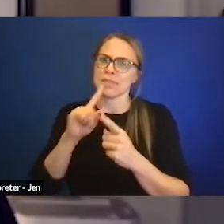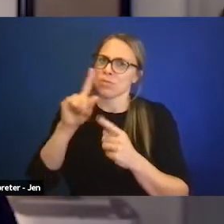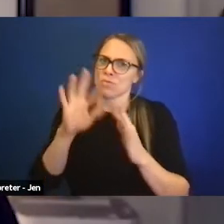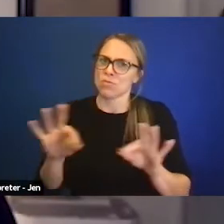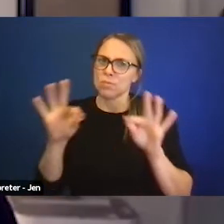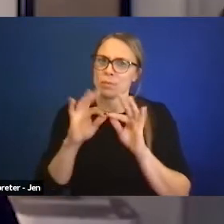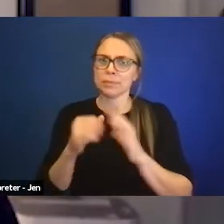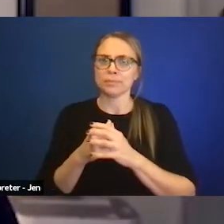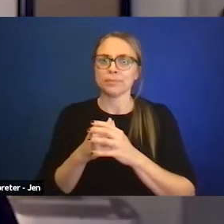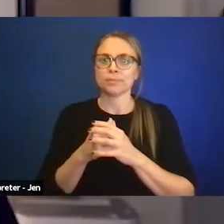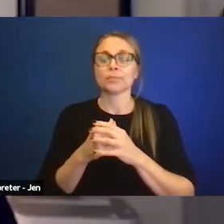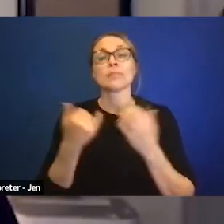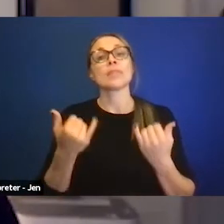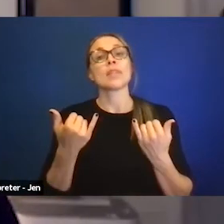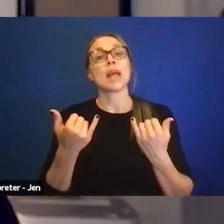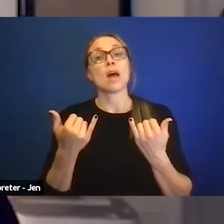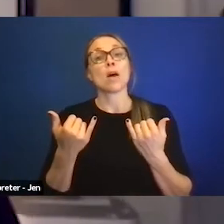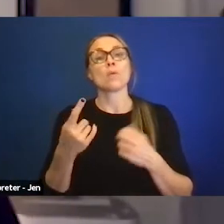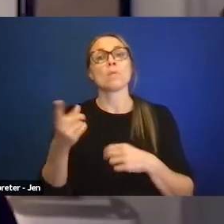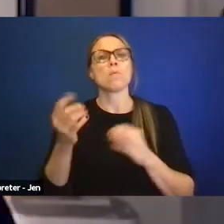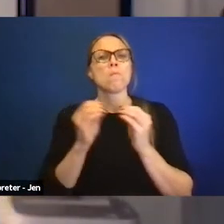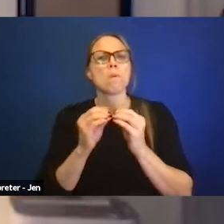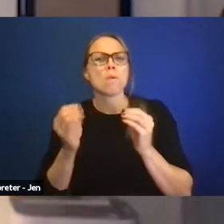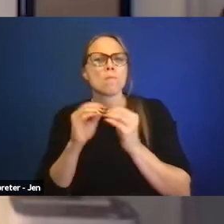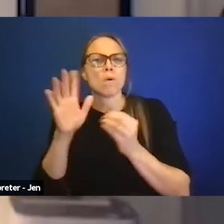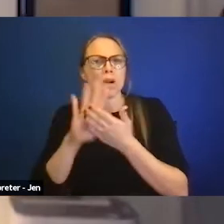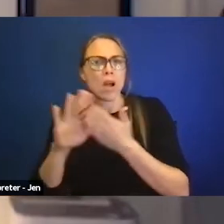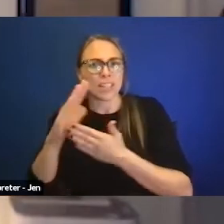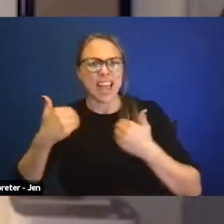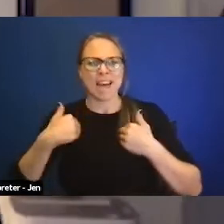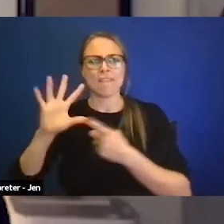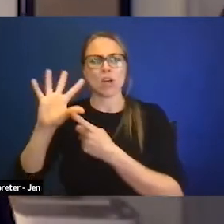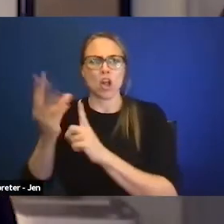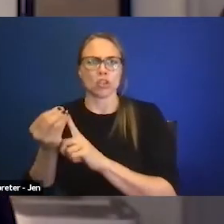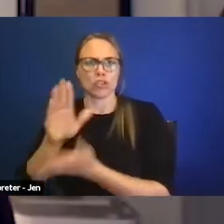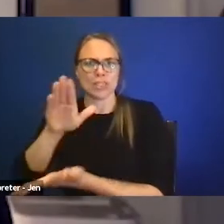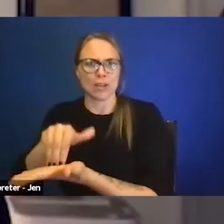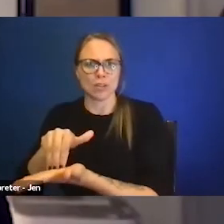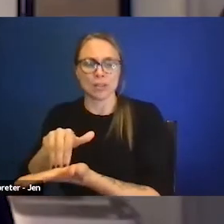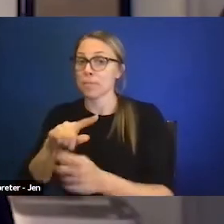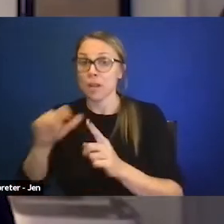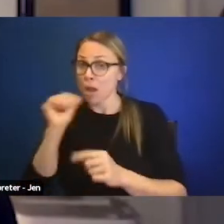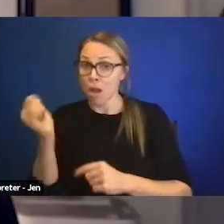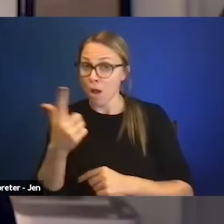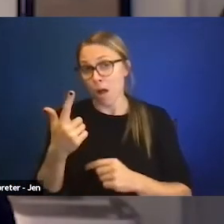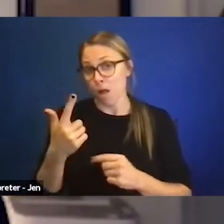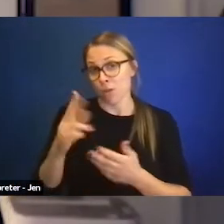More and more colleges are having these Cultural Centers, but not all the colleges and universities that have Cultural Centers,